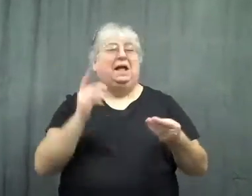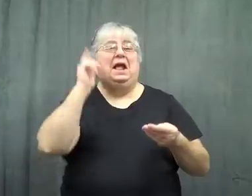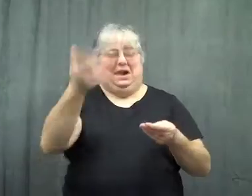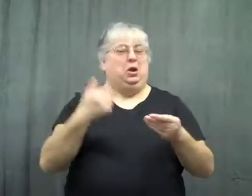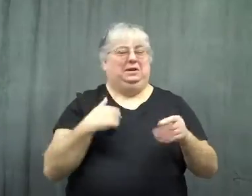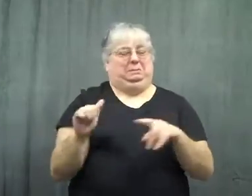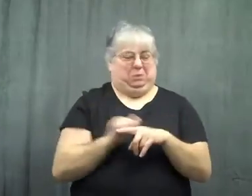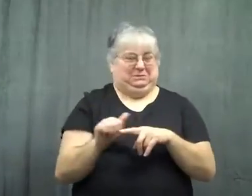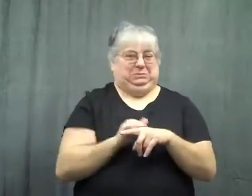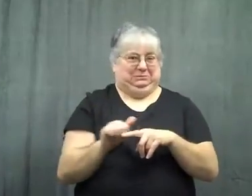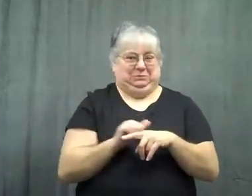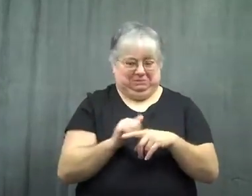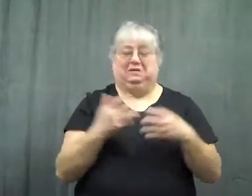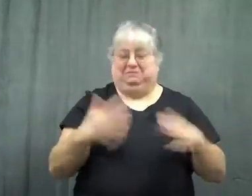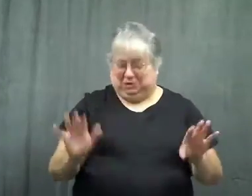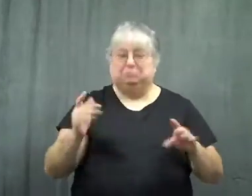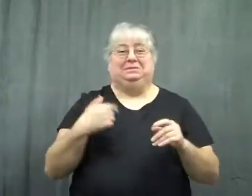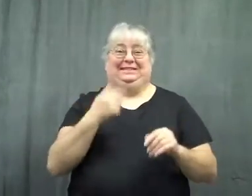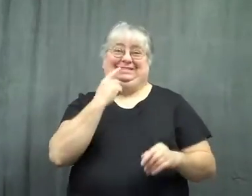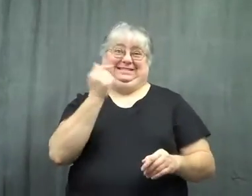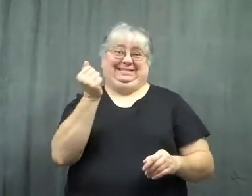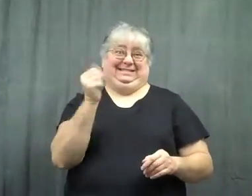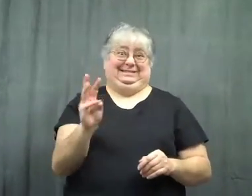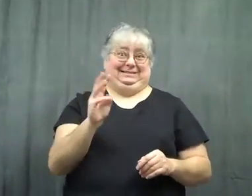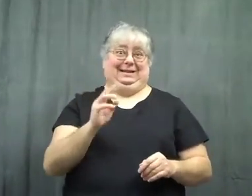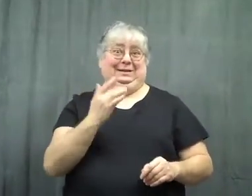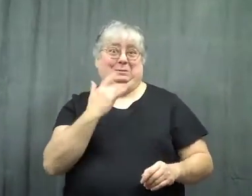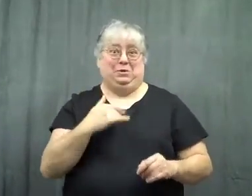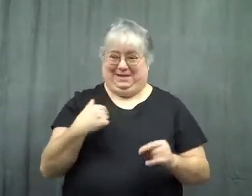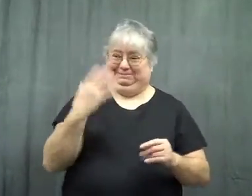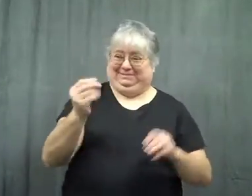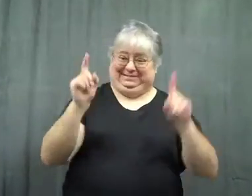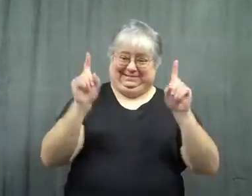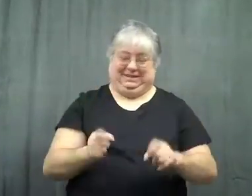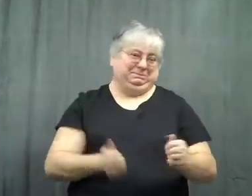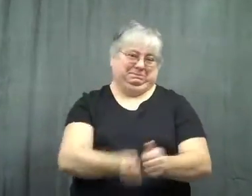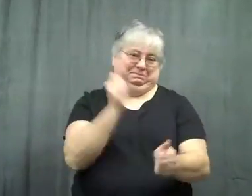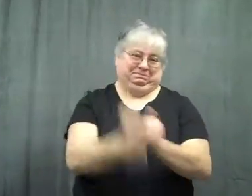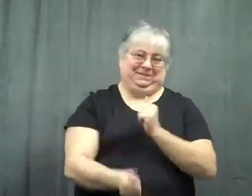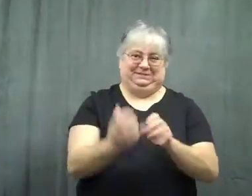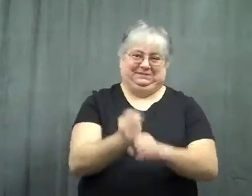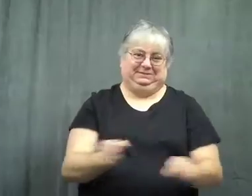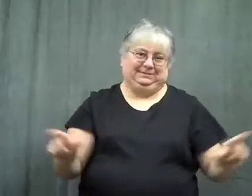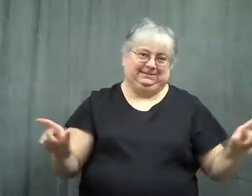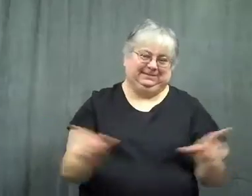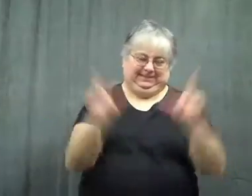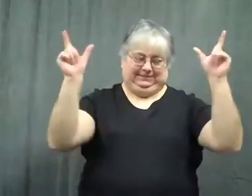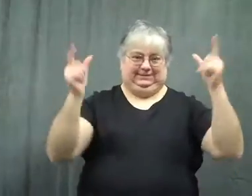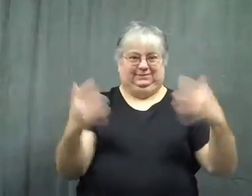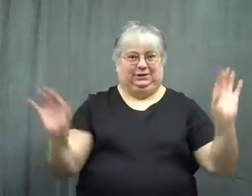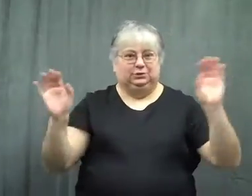I practiced, then on my 16th birthday, I took the test and got my license!